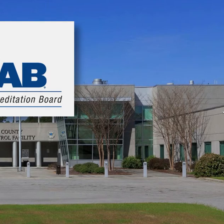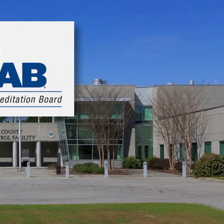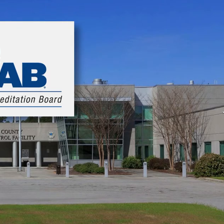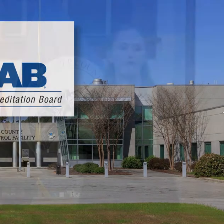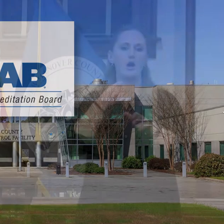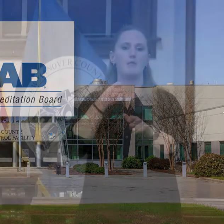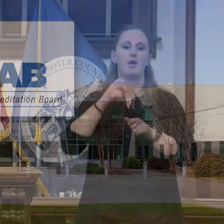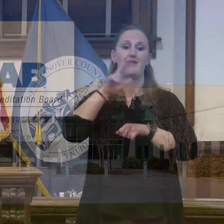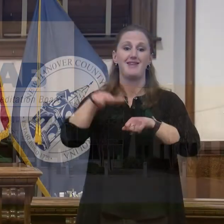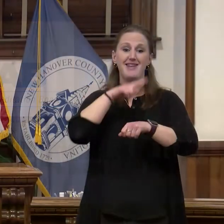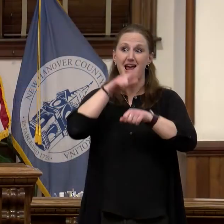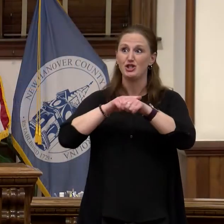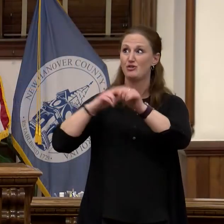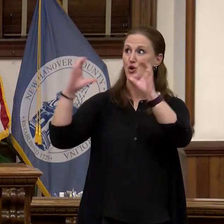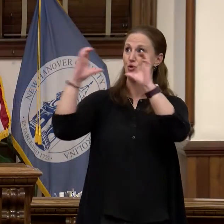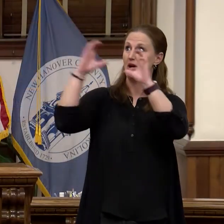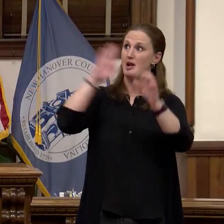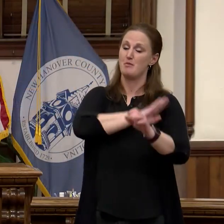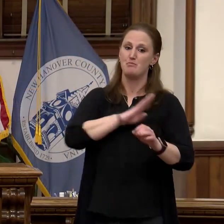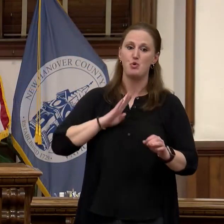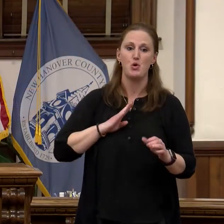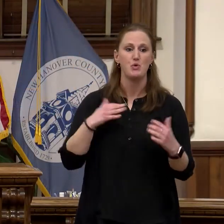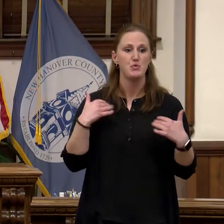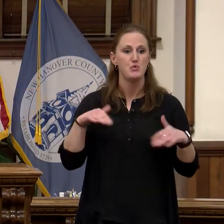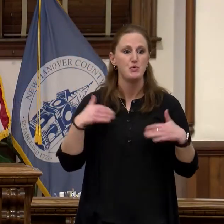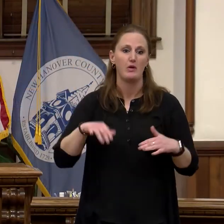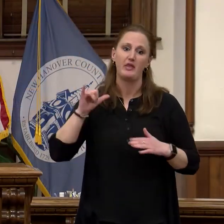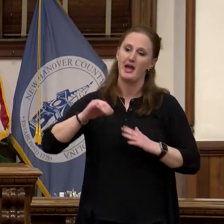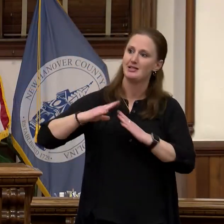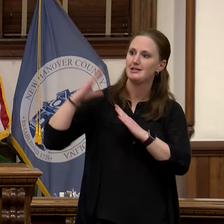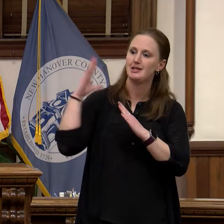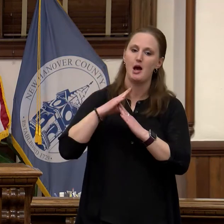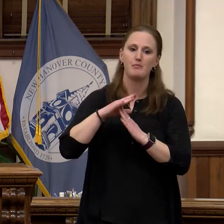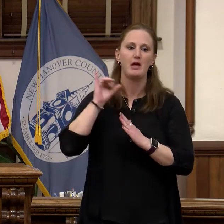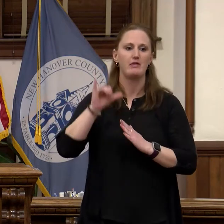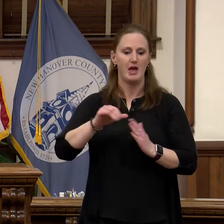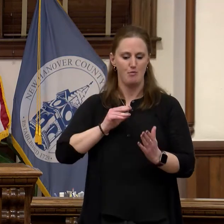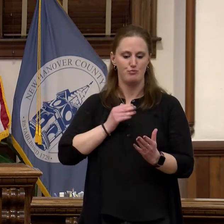that's a testament to the high quality hard work of our Sheriff's Office and I